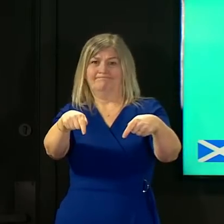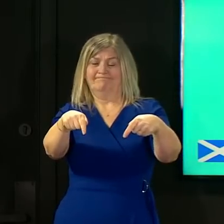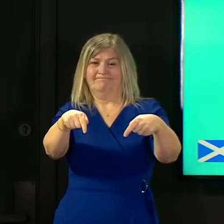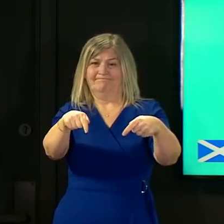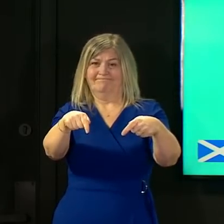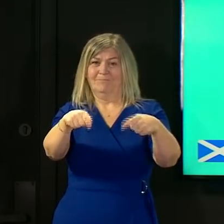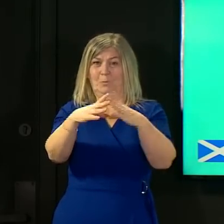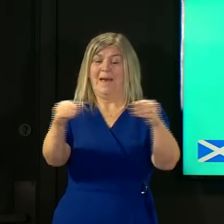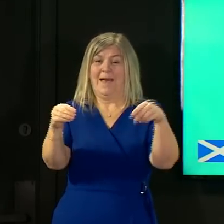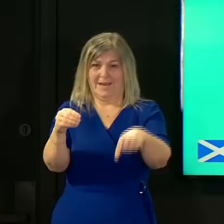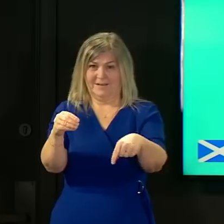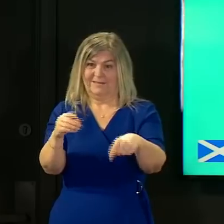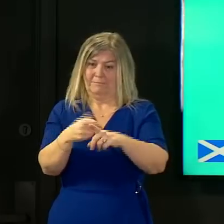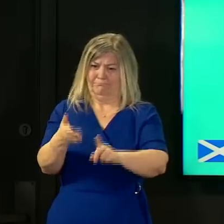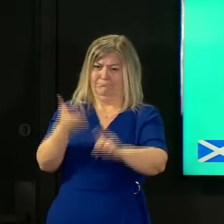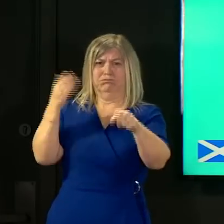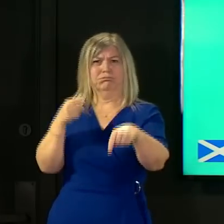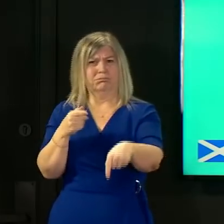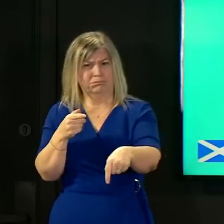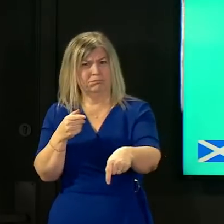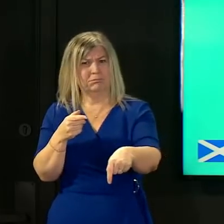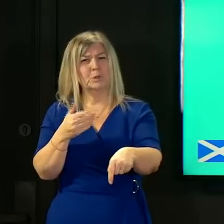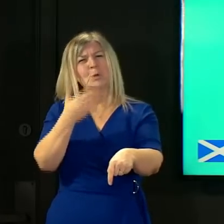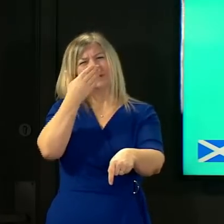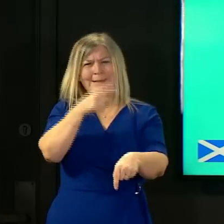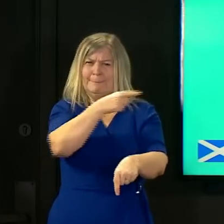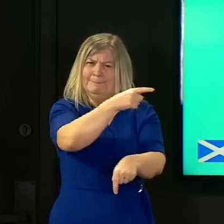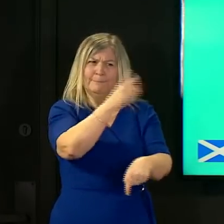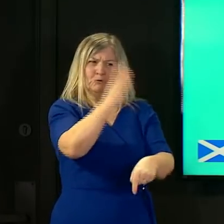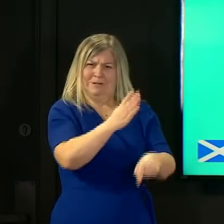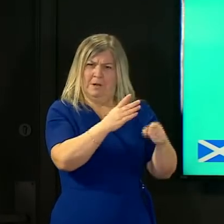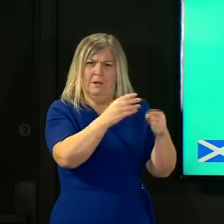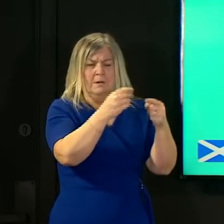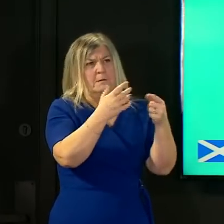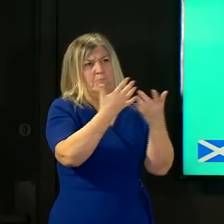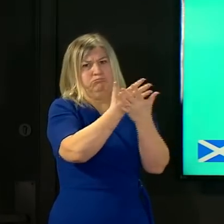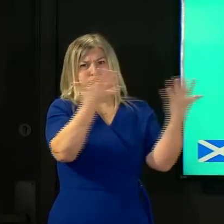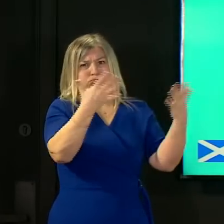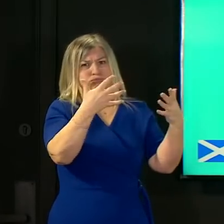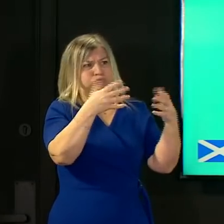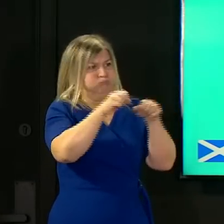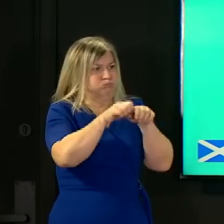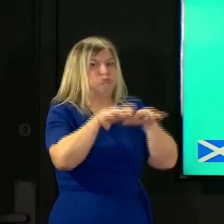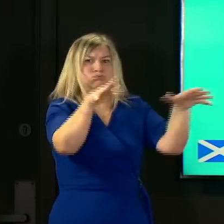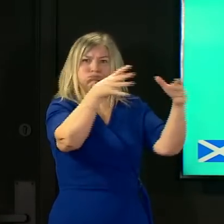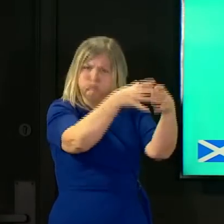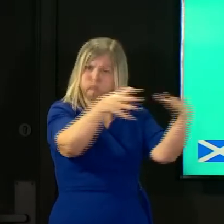which experienced a significant second wave of infections despite high levels of infection and